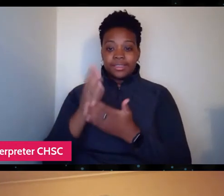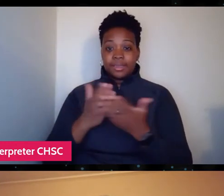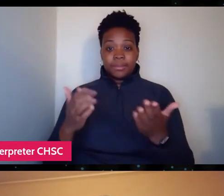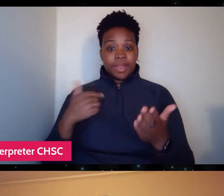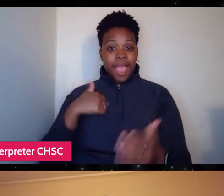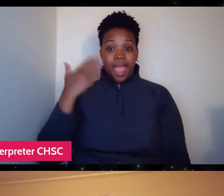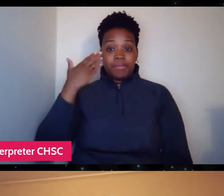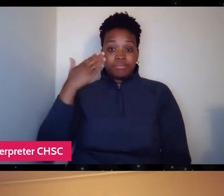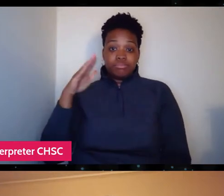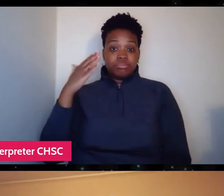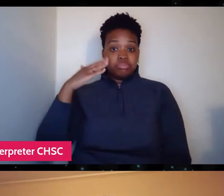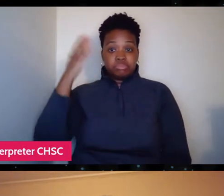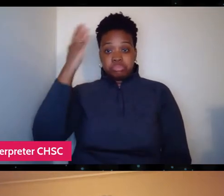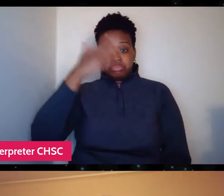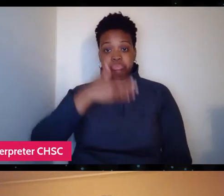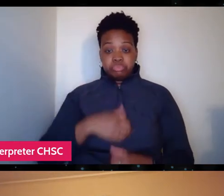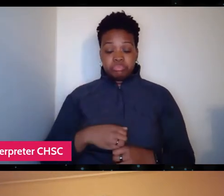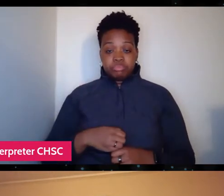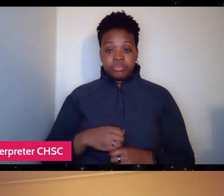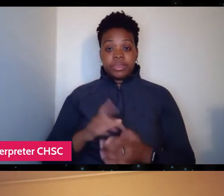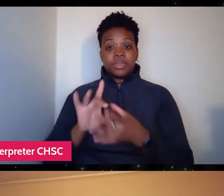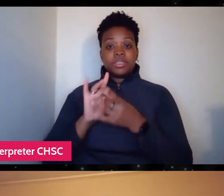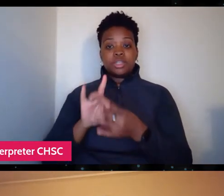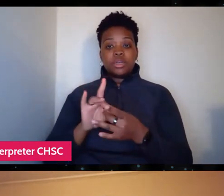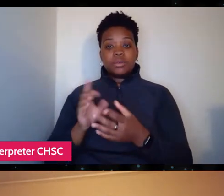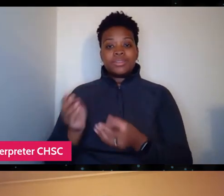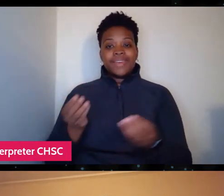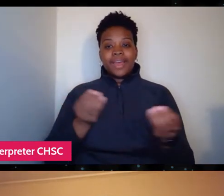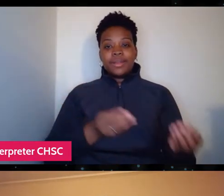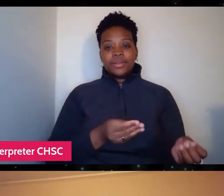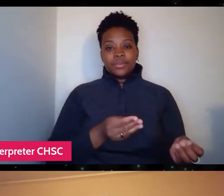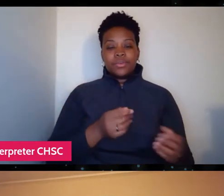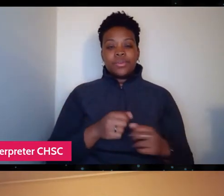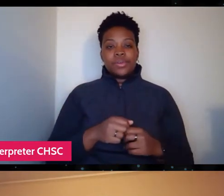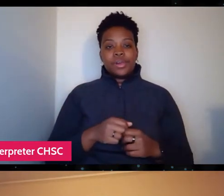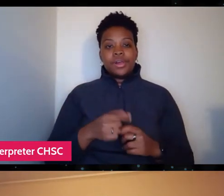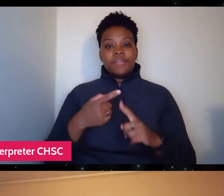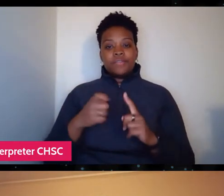In terms of the handover from Stan's passing,